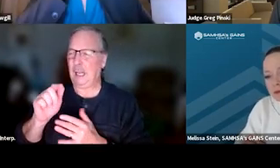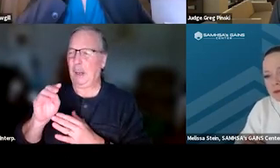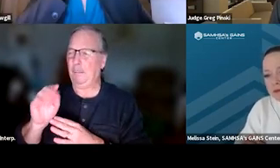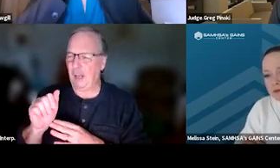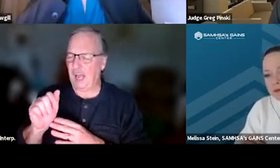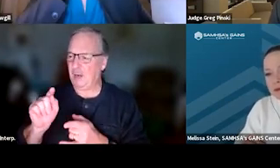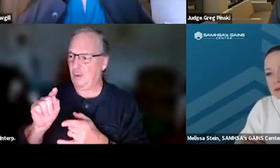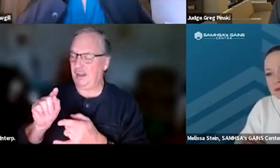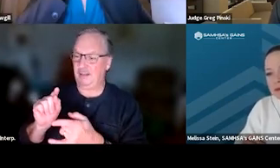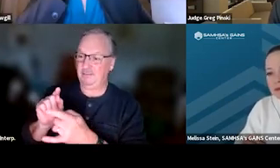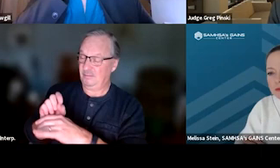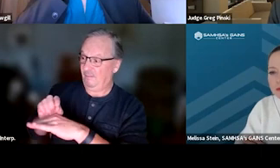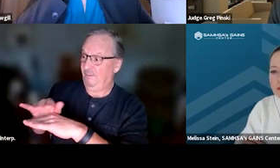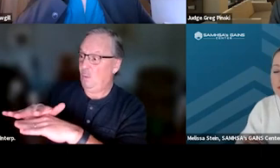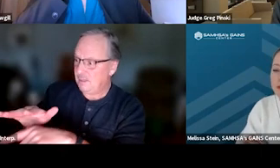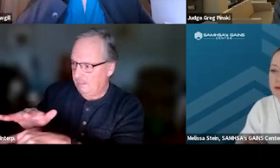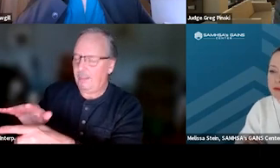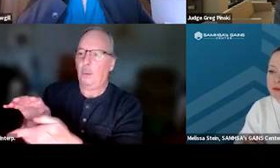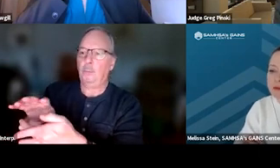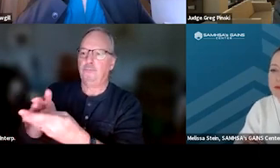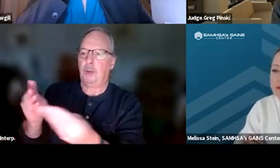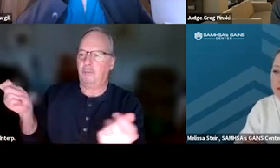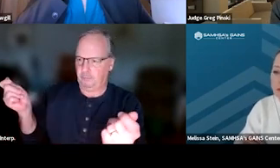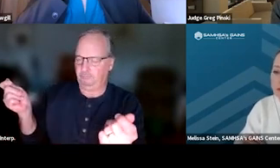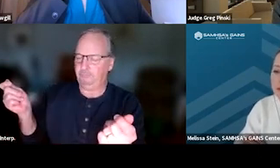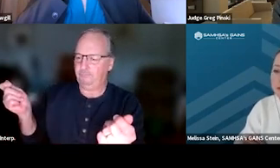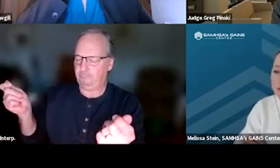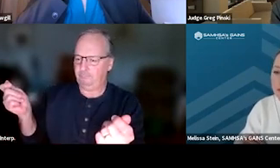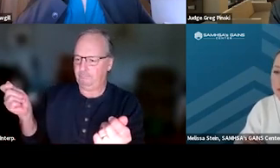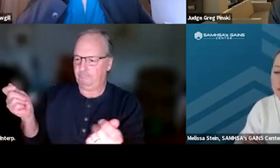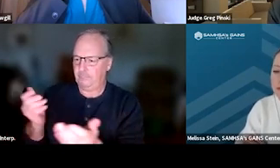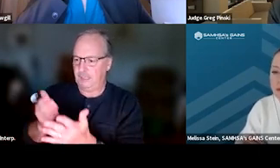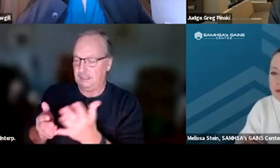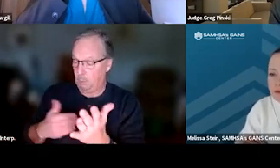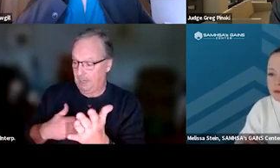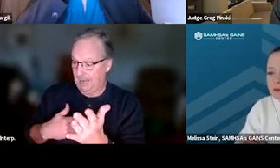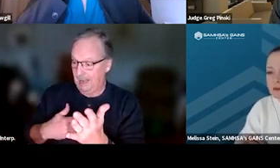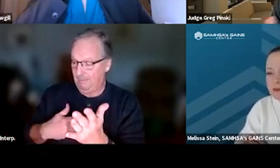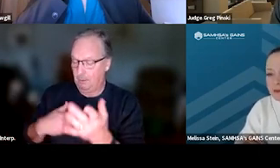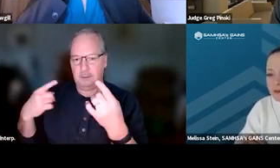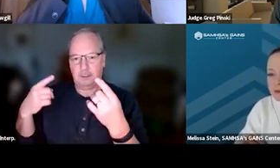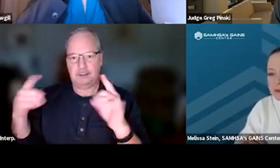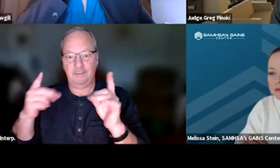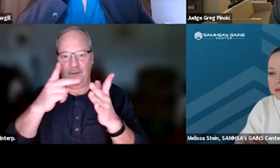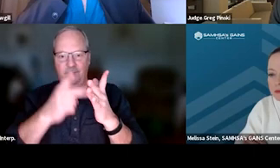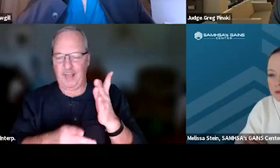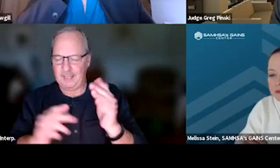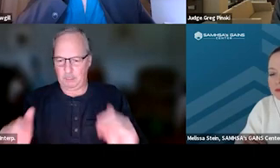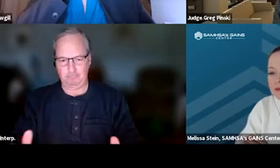on the participant's recovery. When someone has accomplished a phase and you've promoted them,